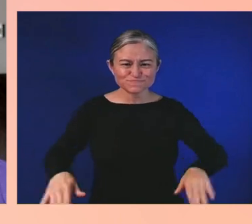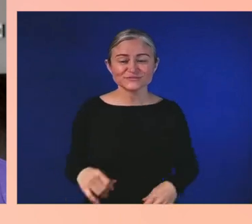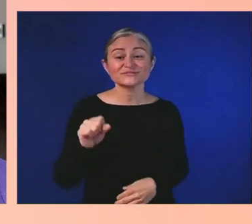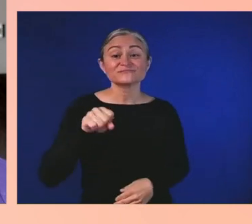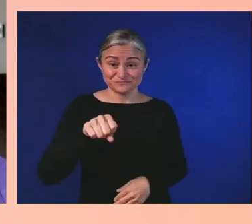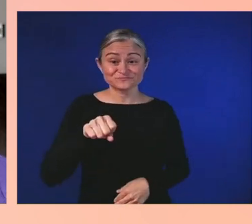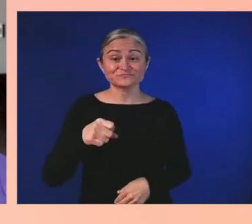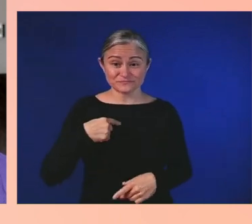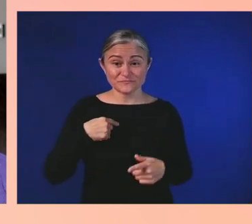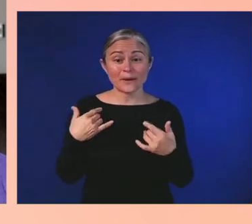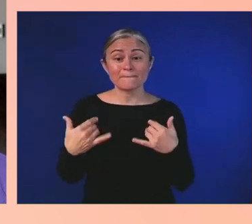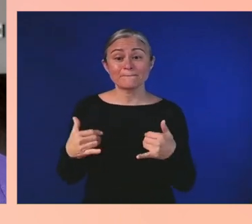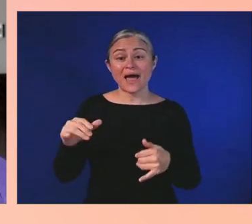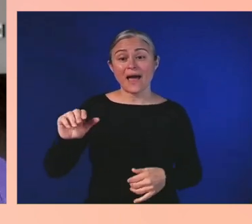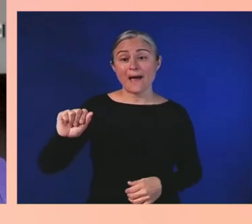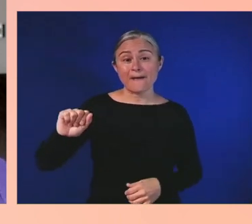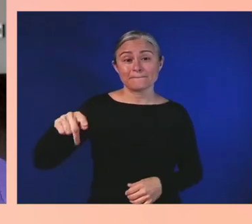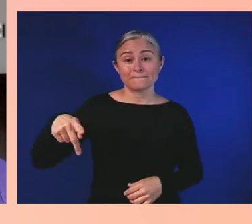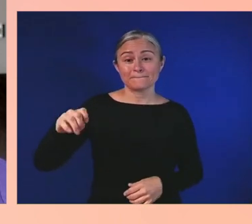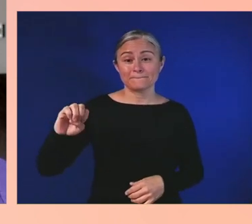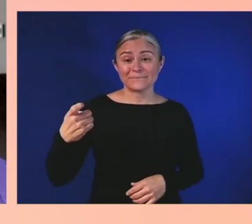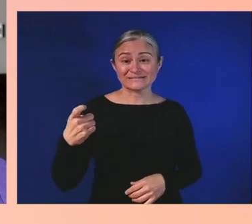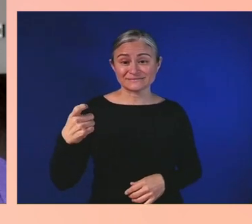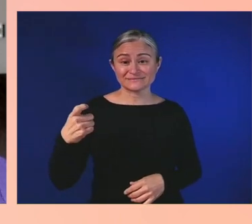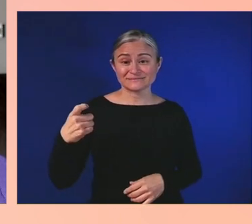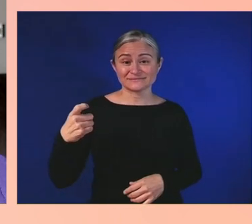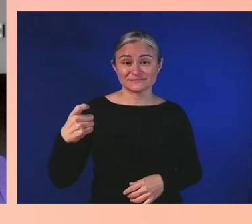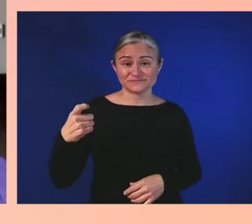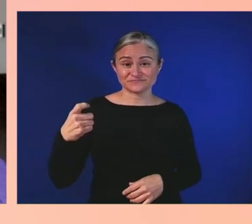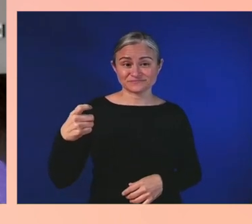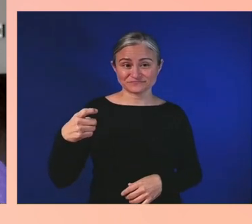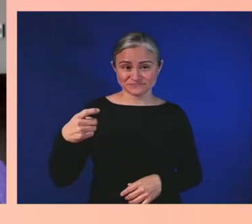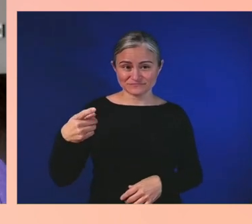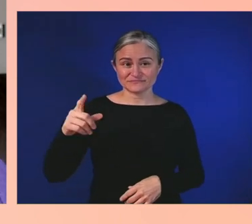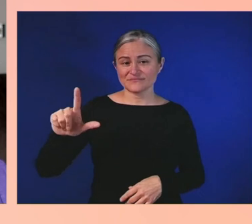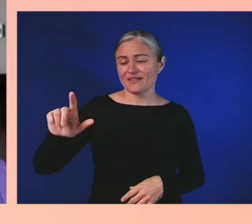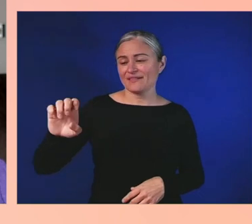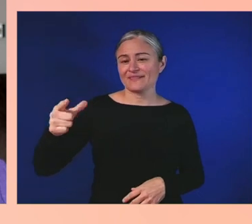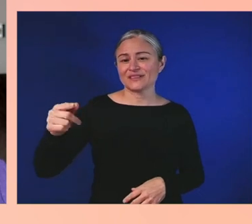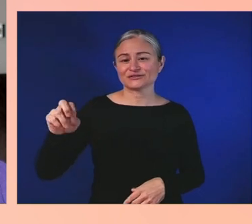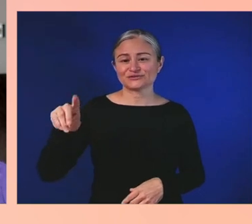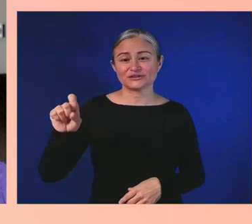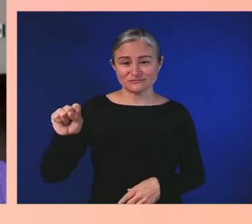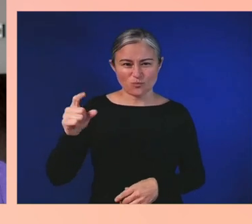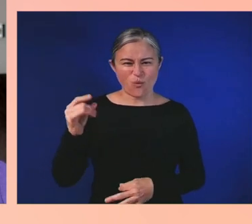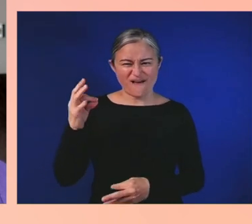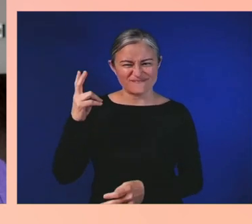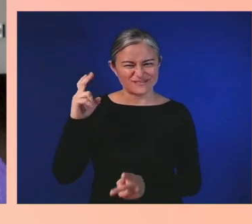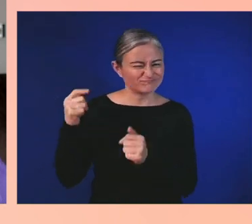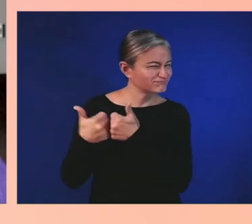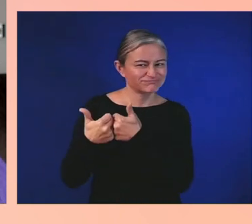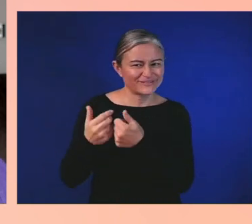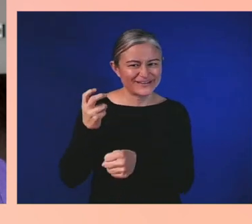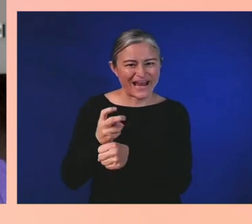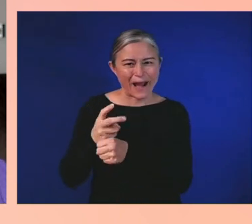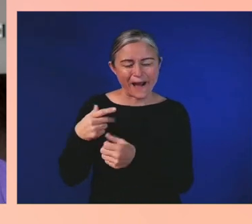the hardest games to learn, with just the mechanics of it, the movement of the game,